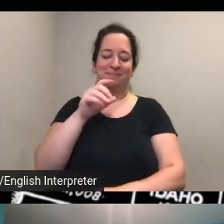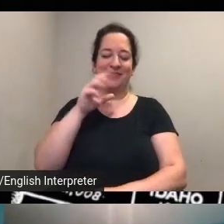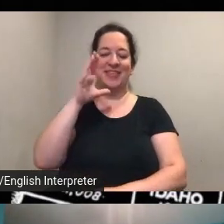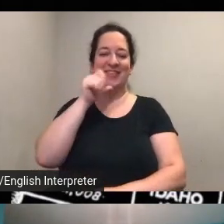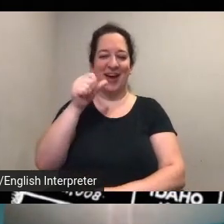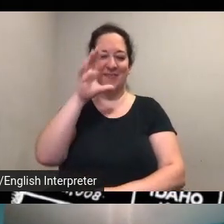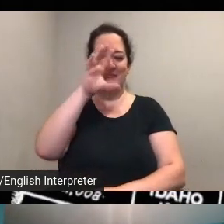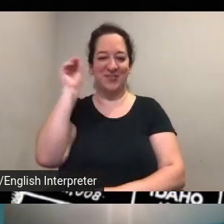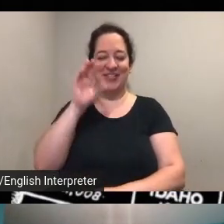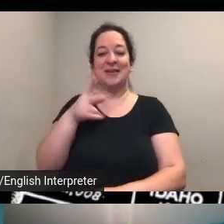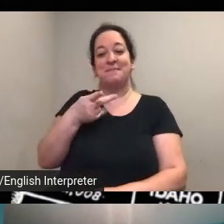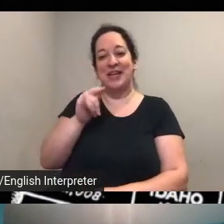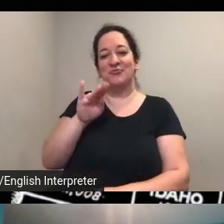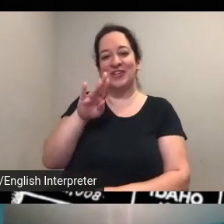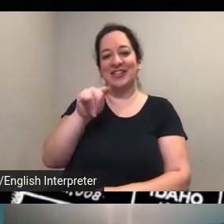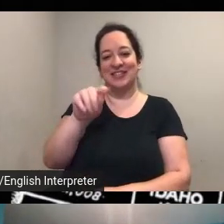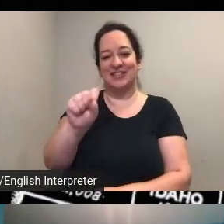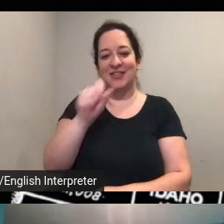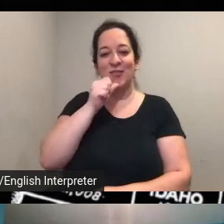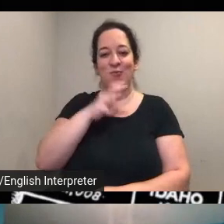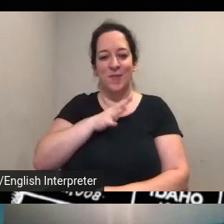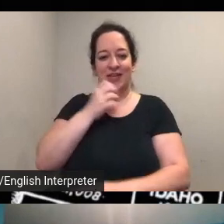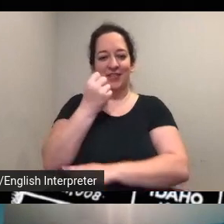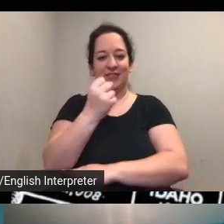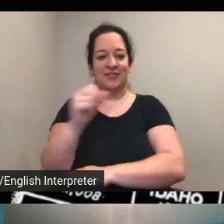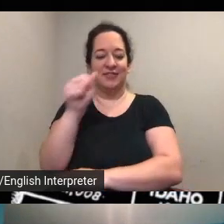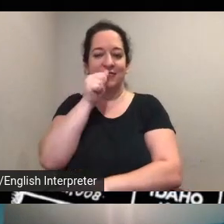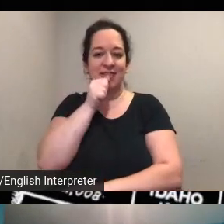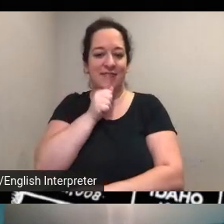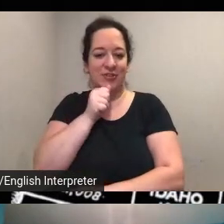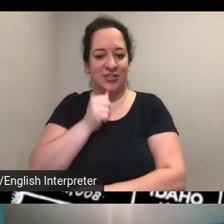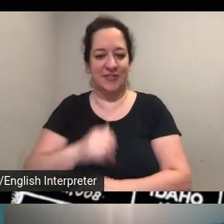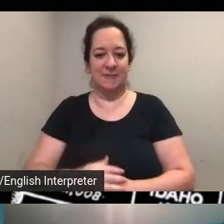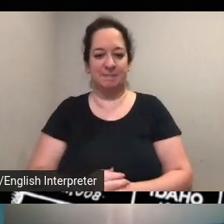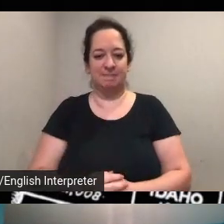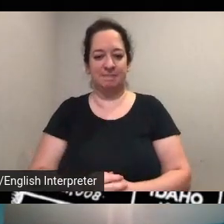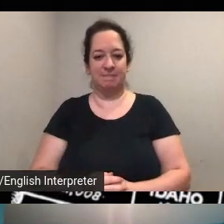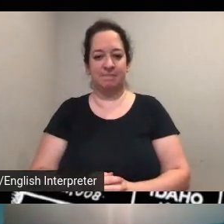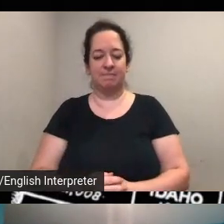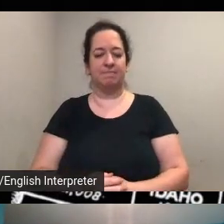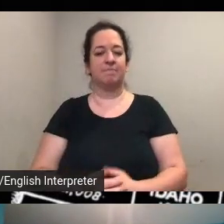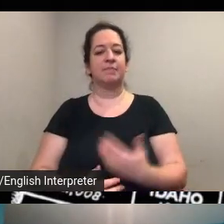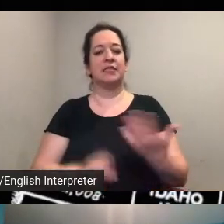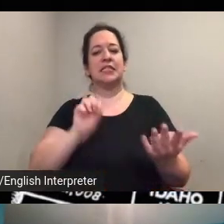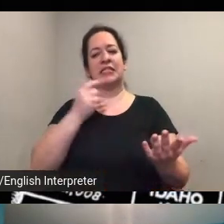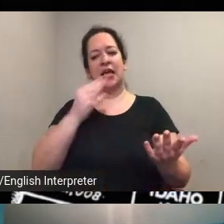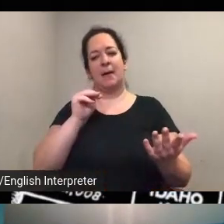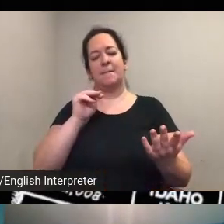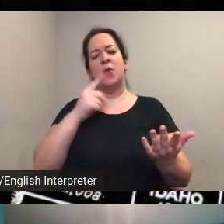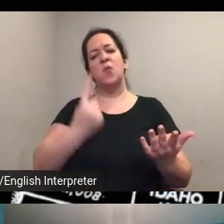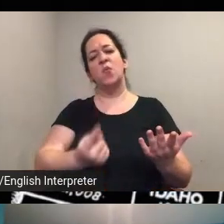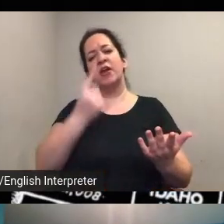so um you know one of the one of the many decisions that uh anyone